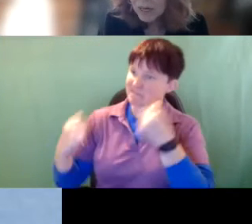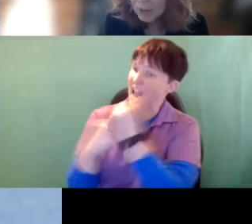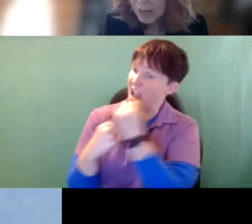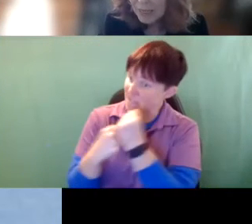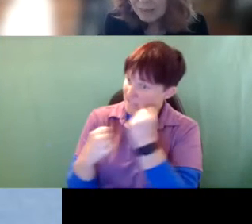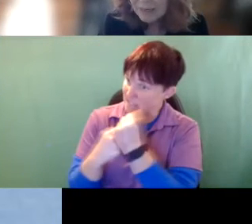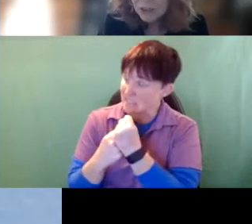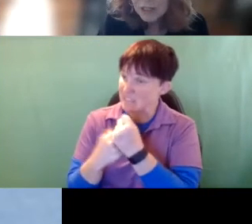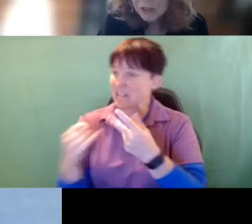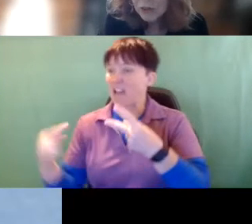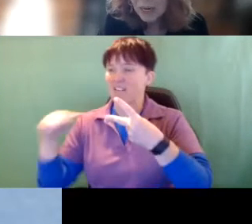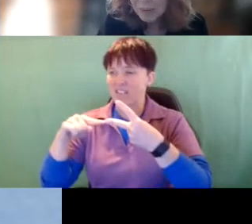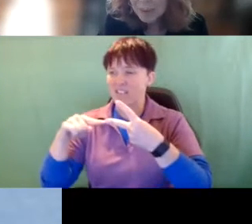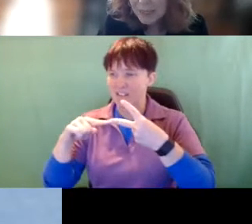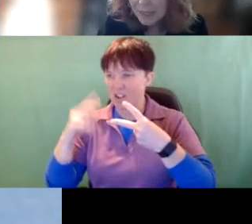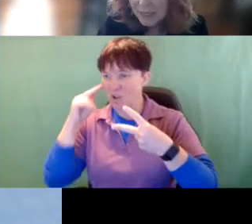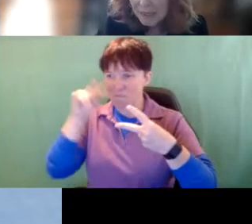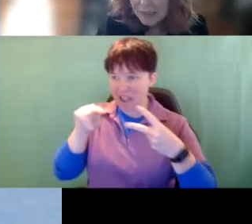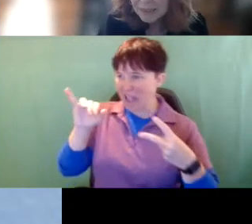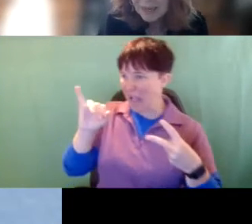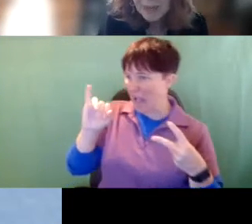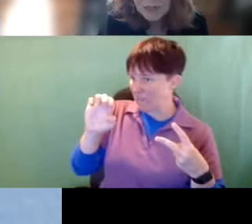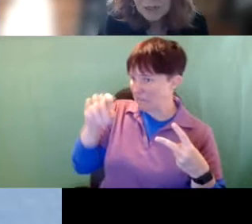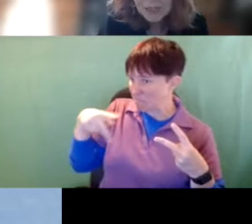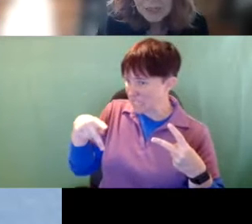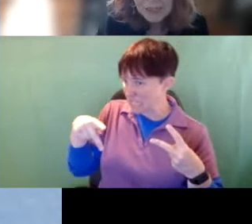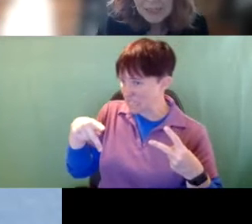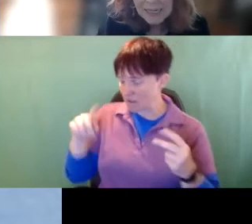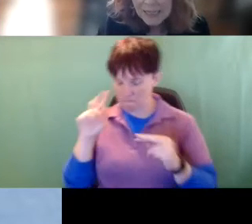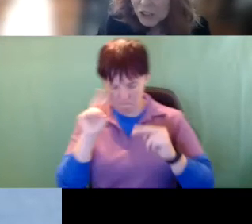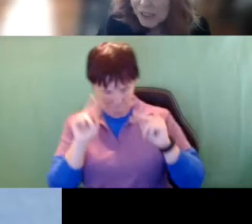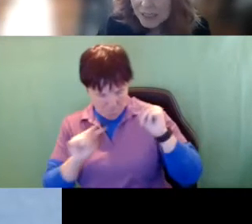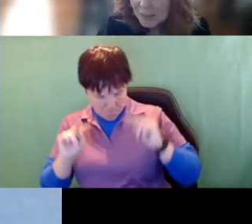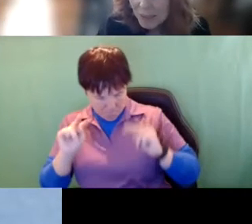go back and they look at her IEP, and they look at these things. and she doesn't make